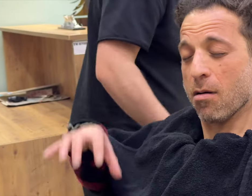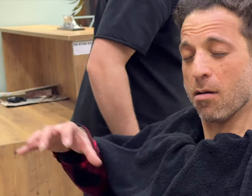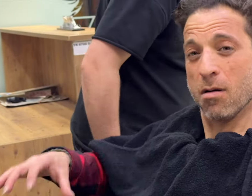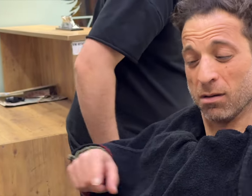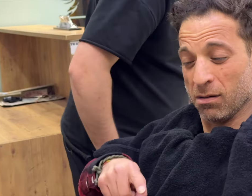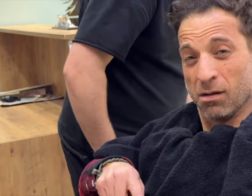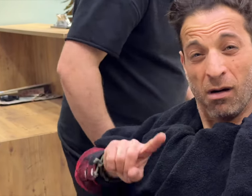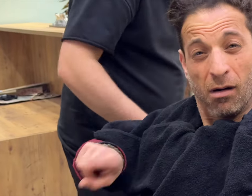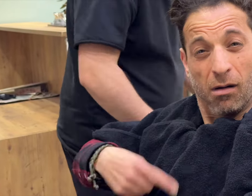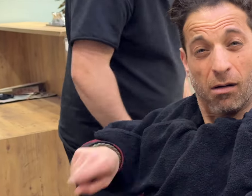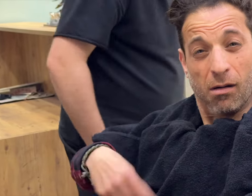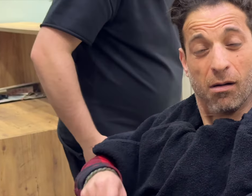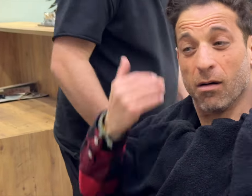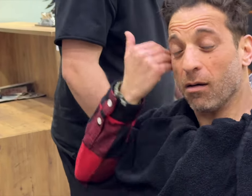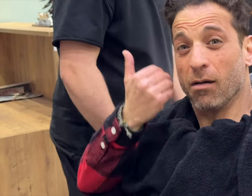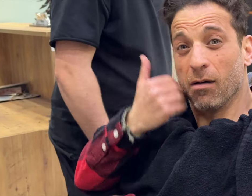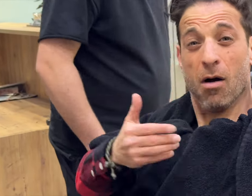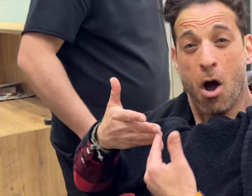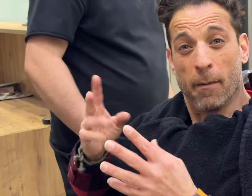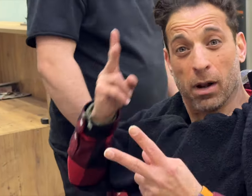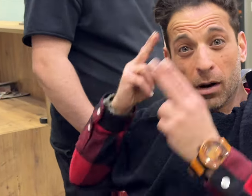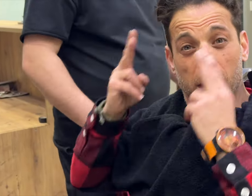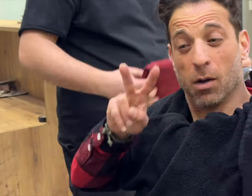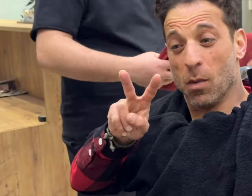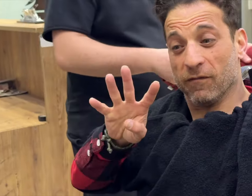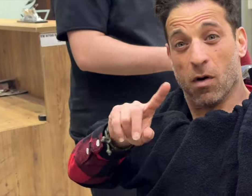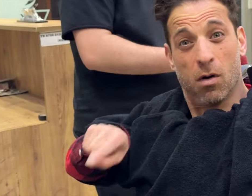Interesting to know that we have barber shops that are open for